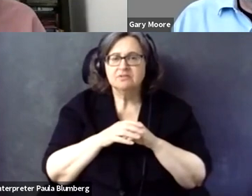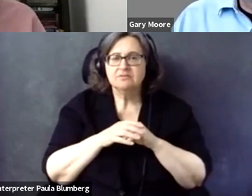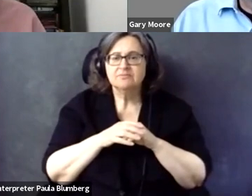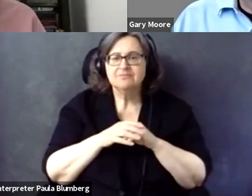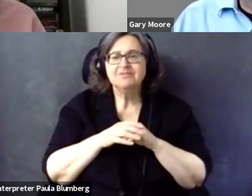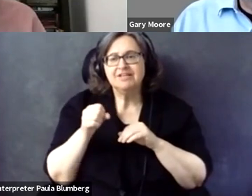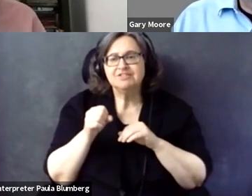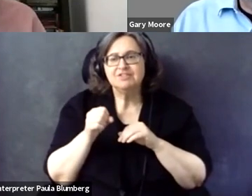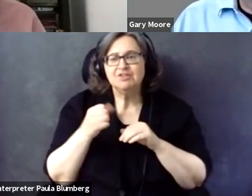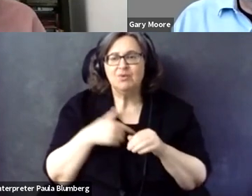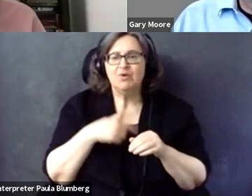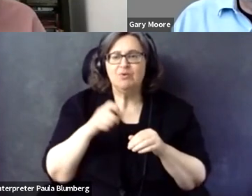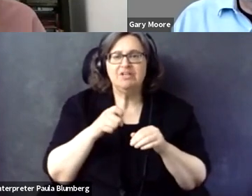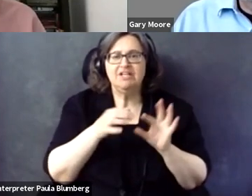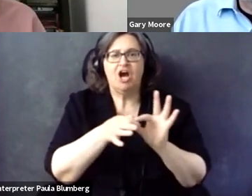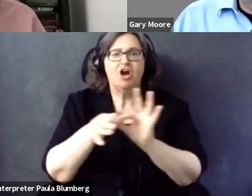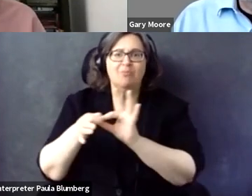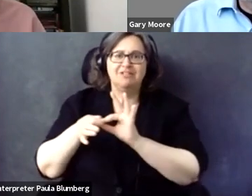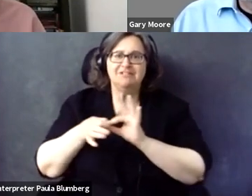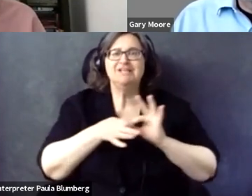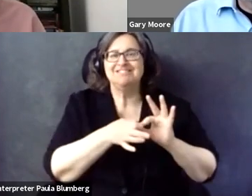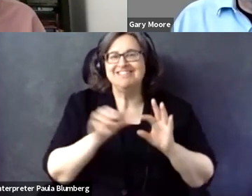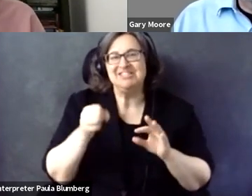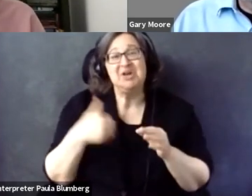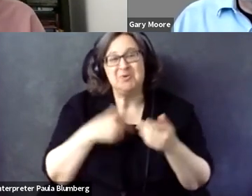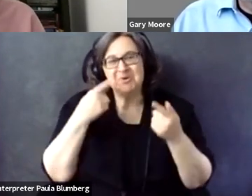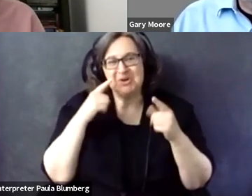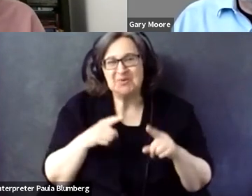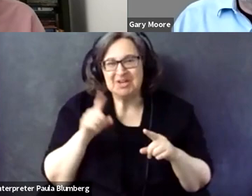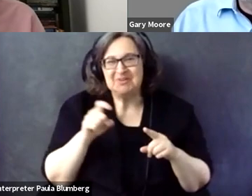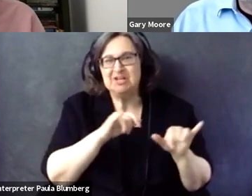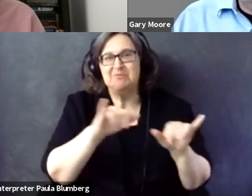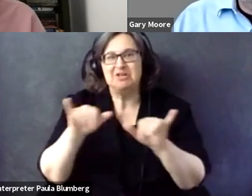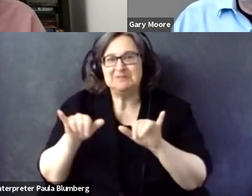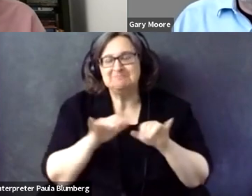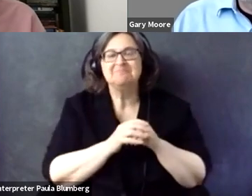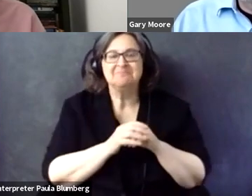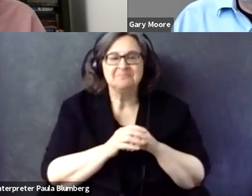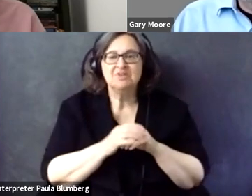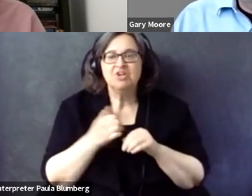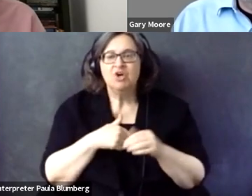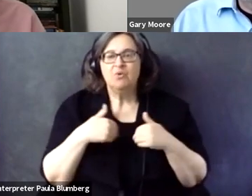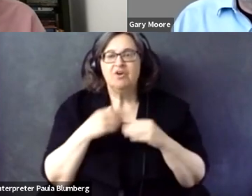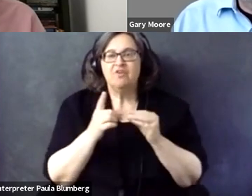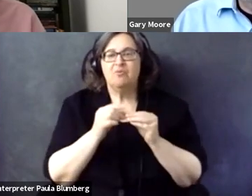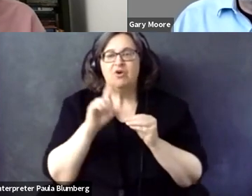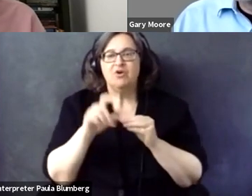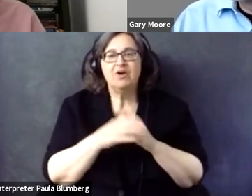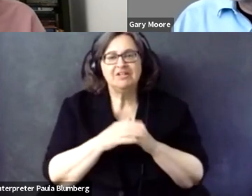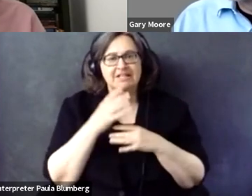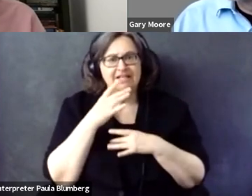Thank you. Thanks for that clarification. And there are -- I mean, yeah, the need for harmonization, I think we can agree on that